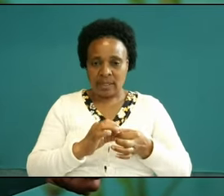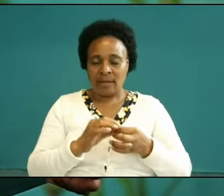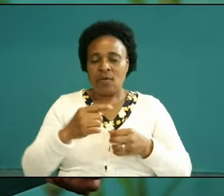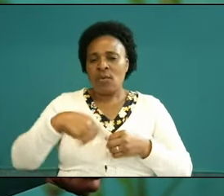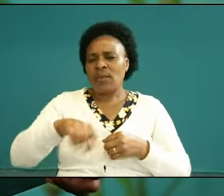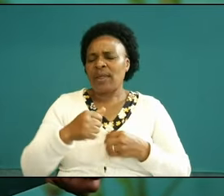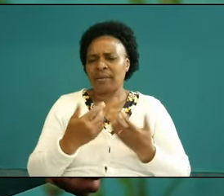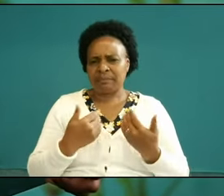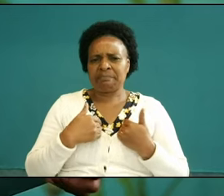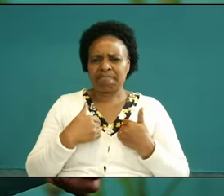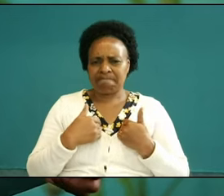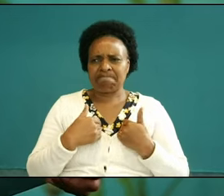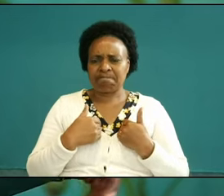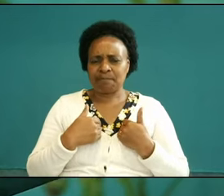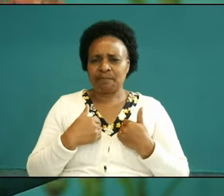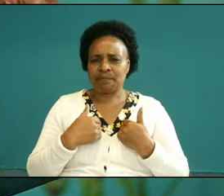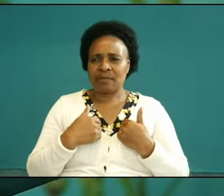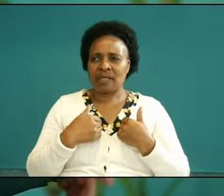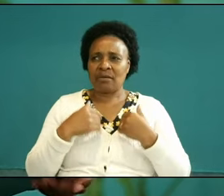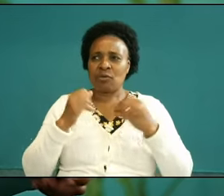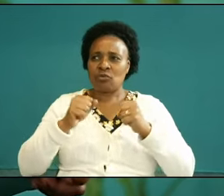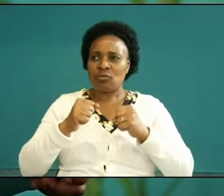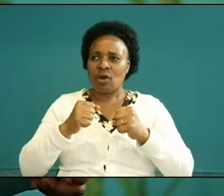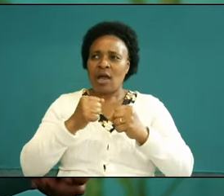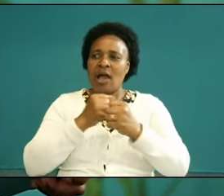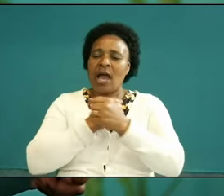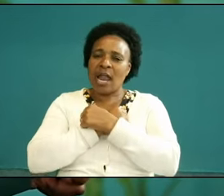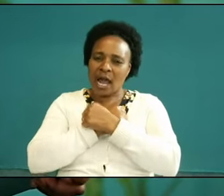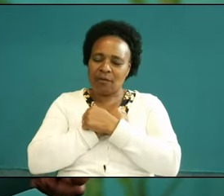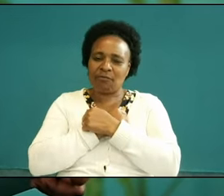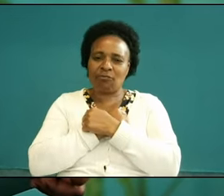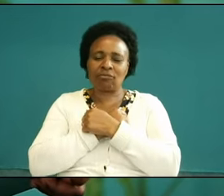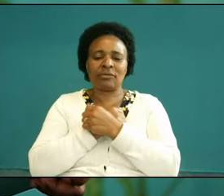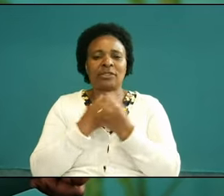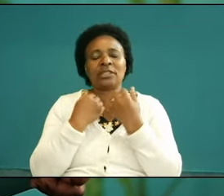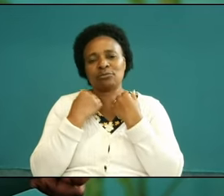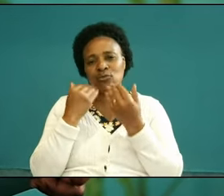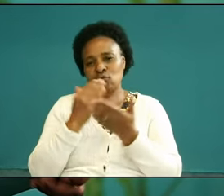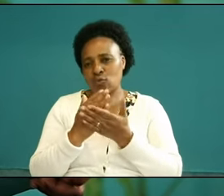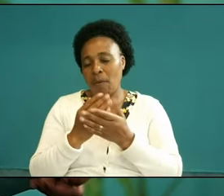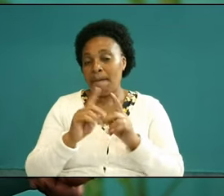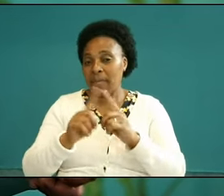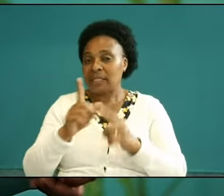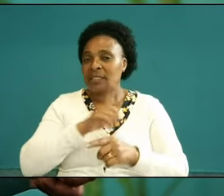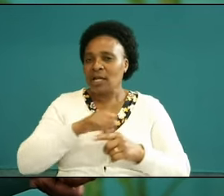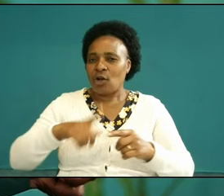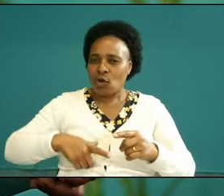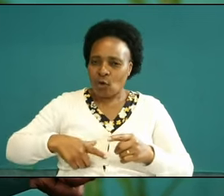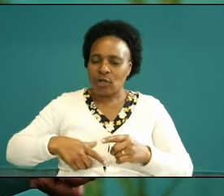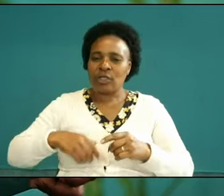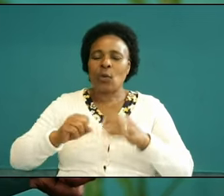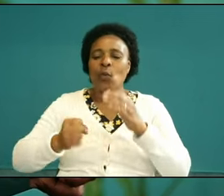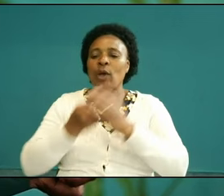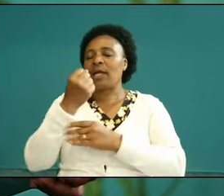praying that you join me in prayer I love morning sleep but the Lord has smoked me out of that sleep